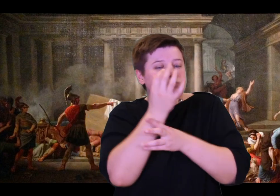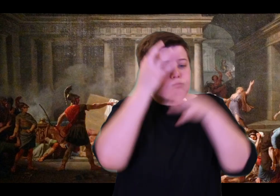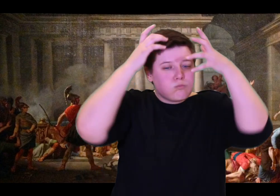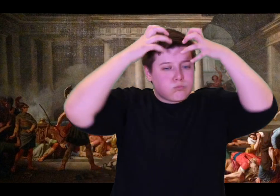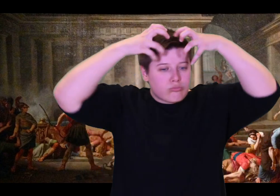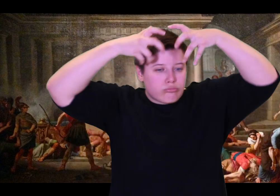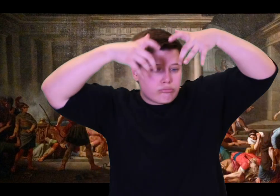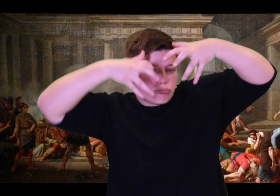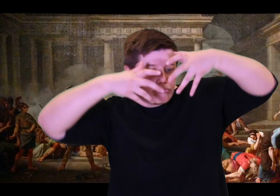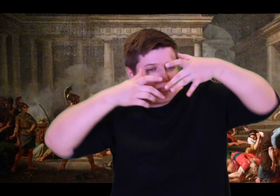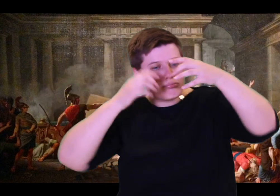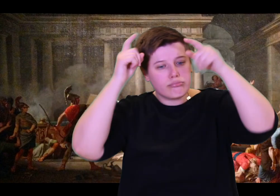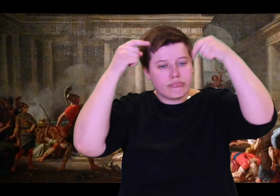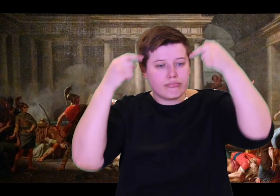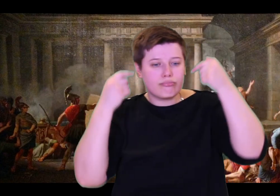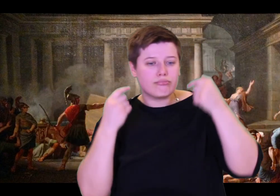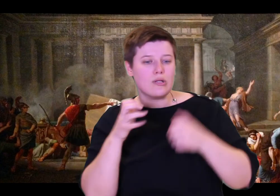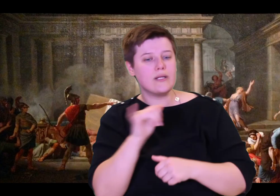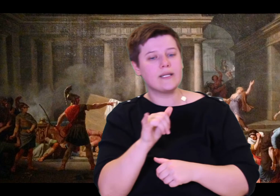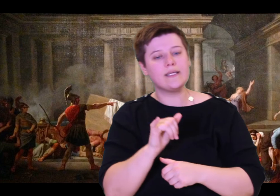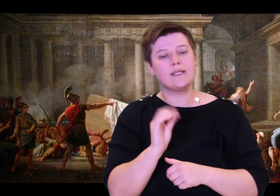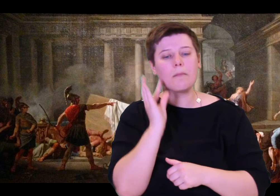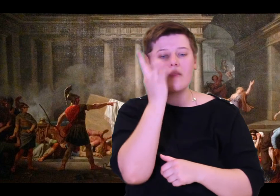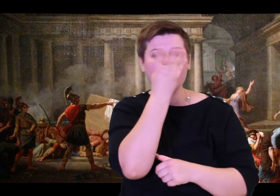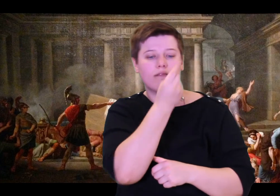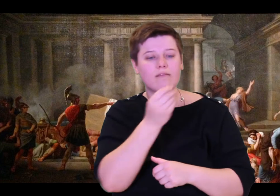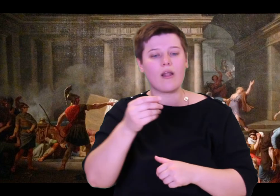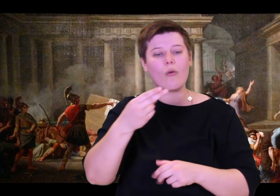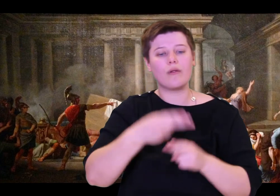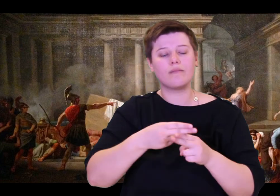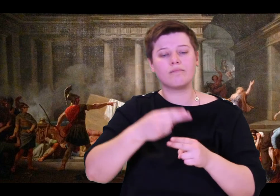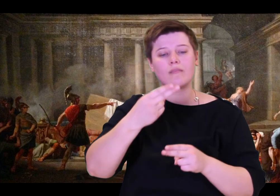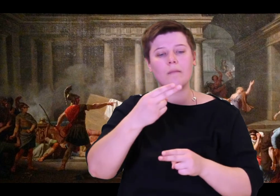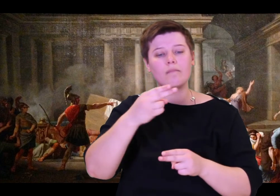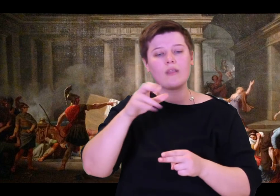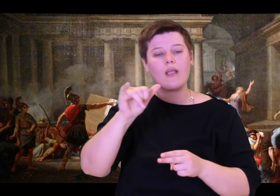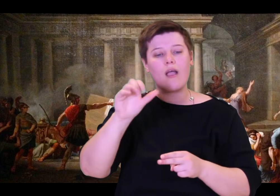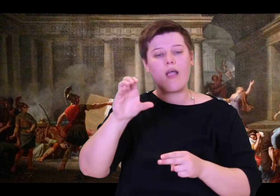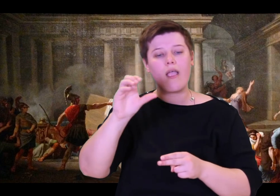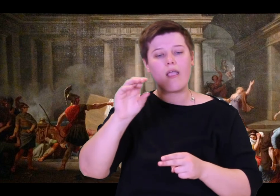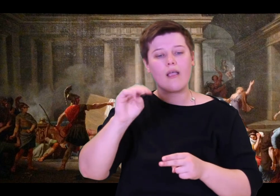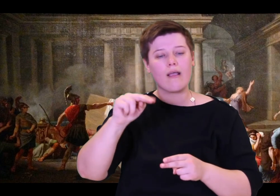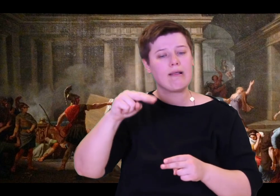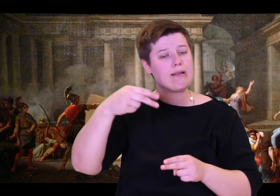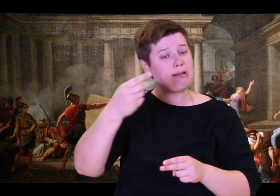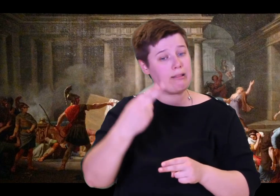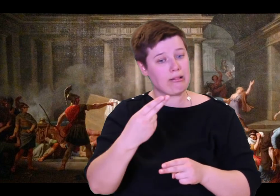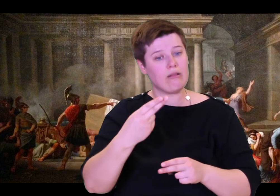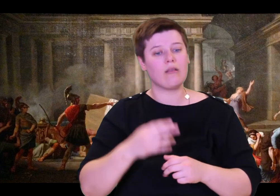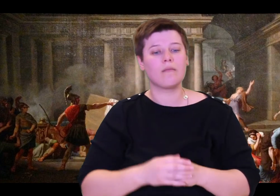Hardened Odysseus began to smile. He told the boy, "You must allow your mother to